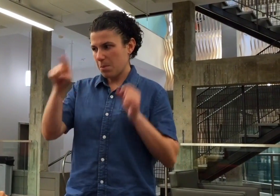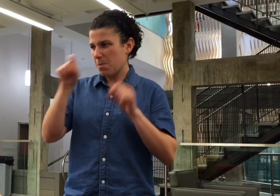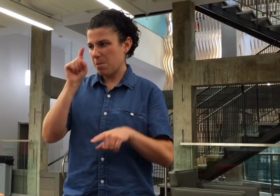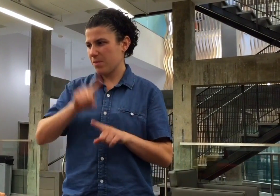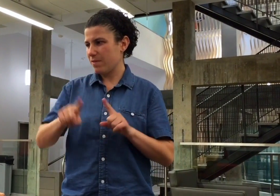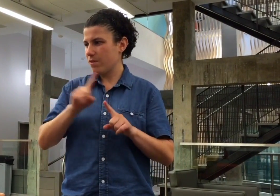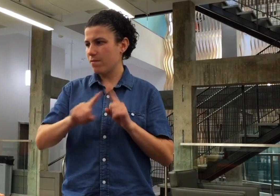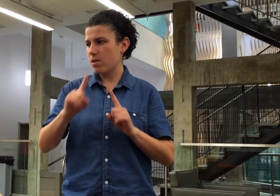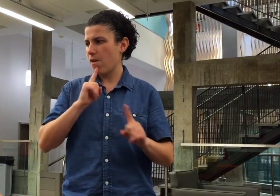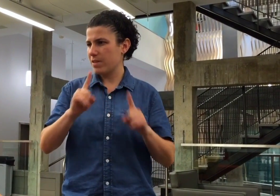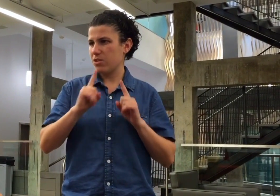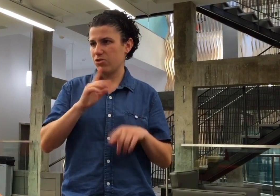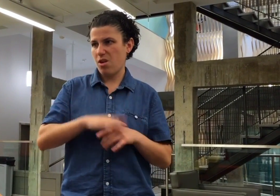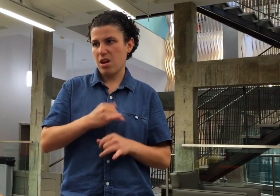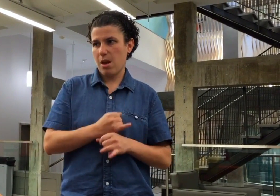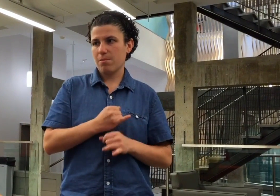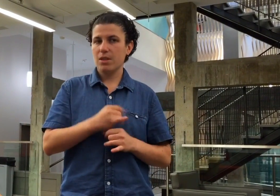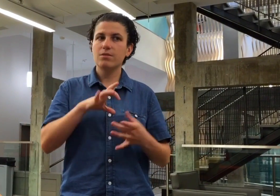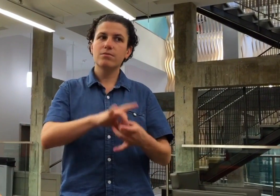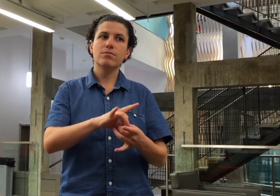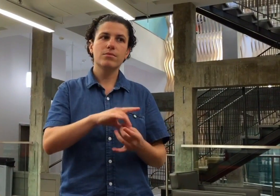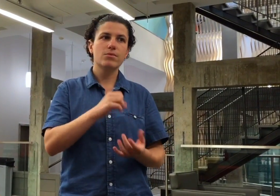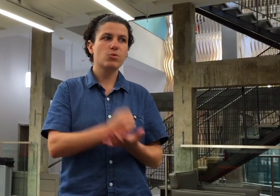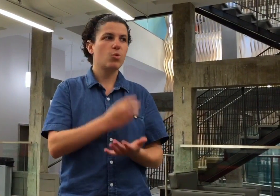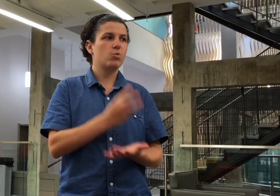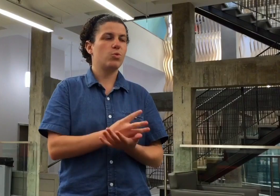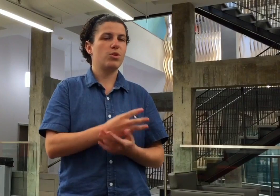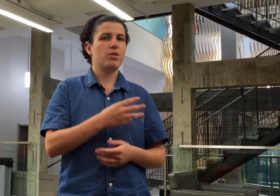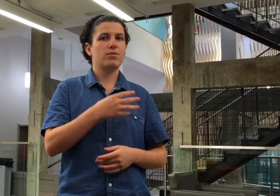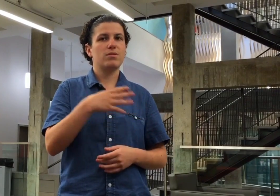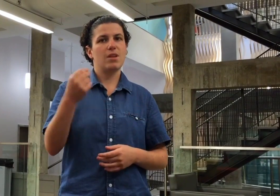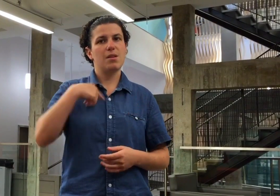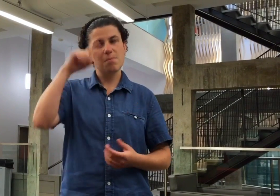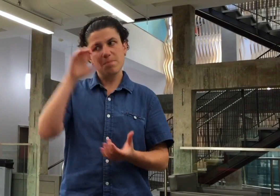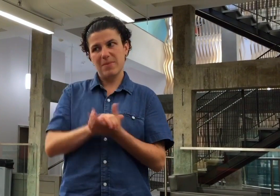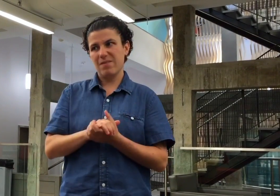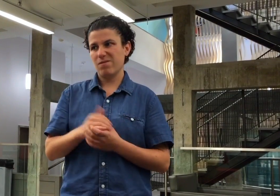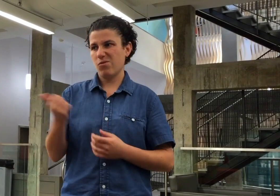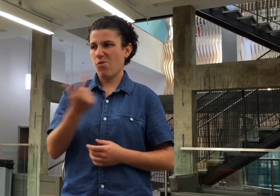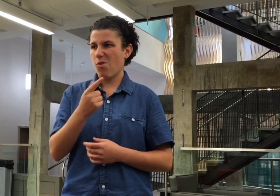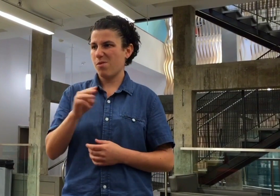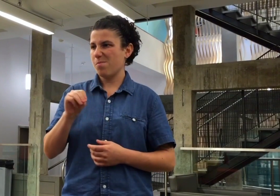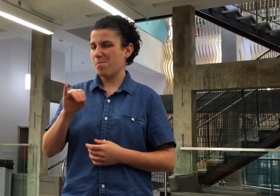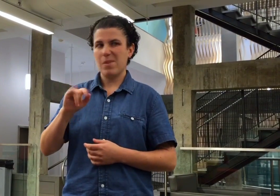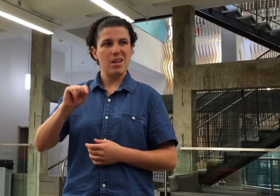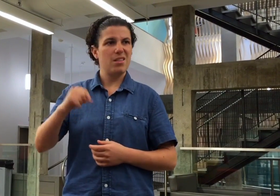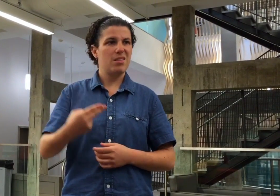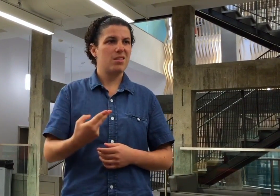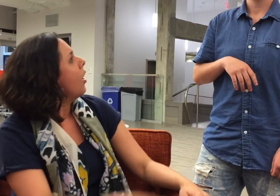discussing about social work on campus lately however I believe all of them are just myths